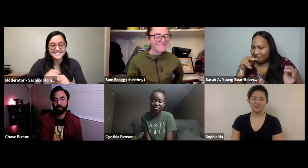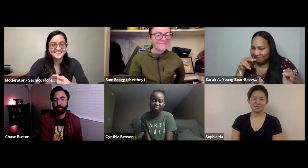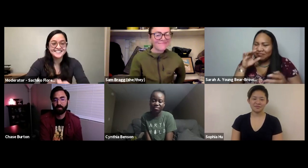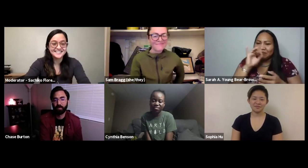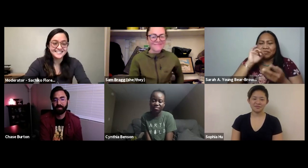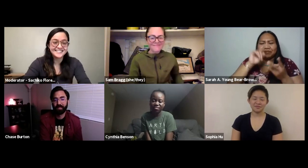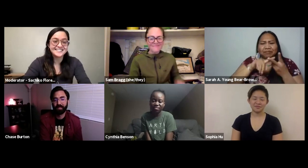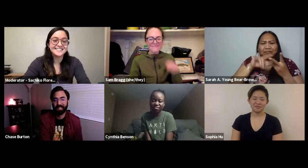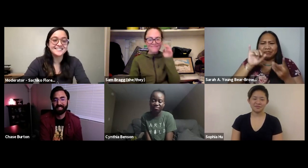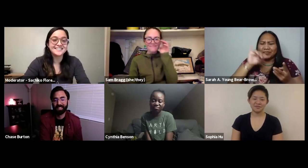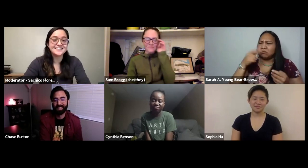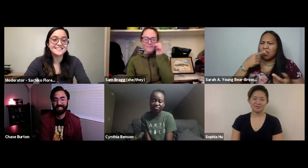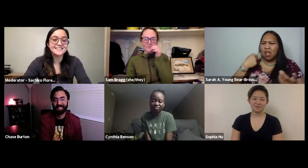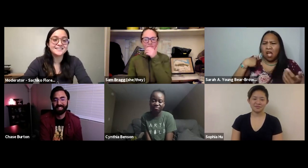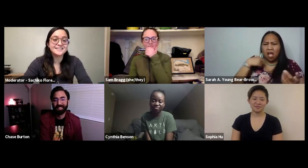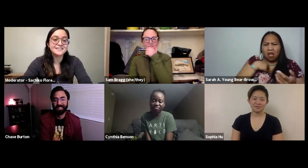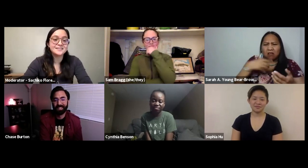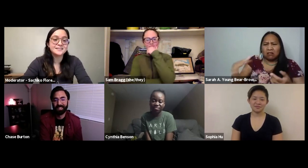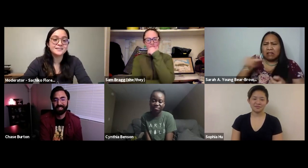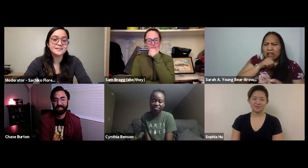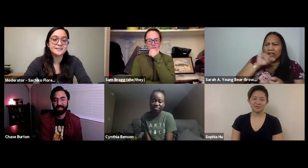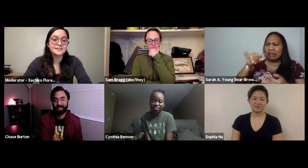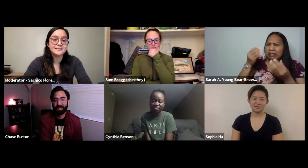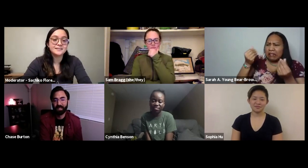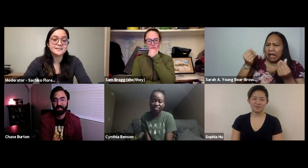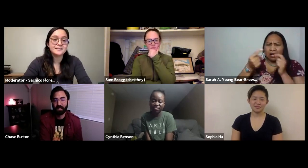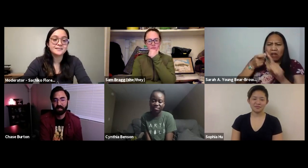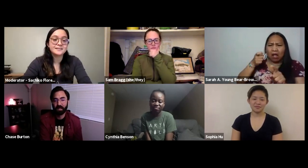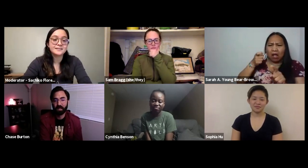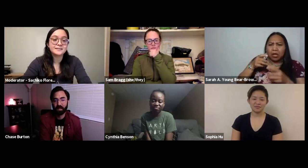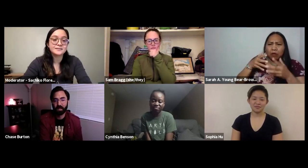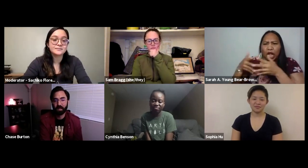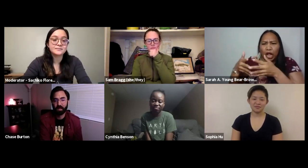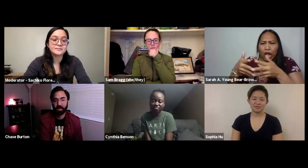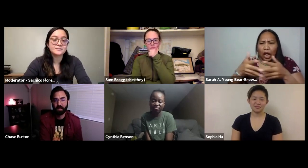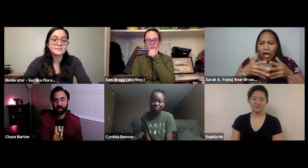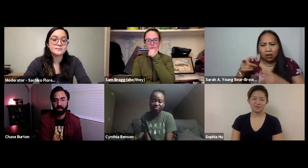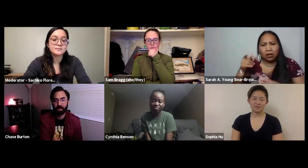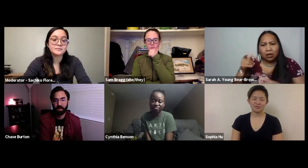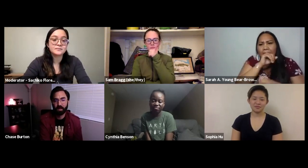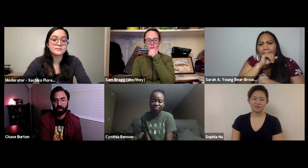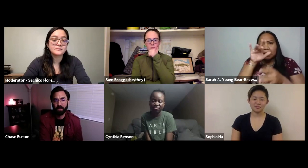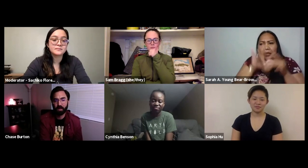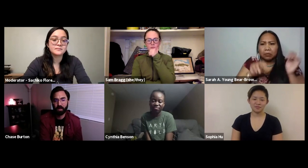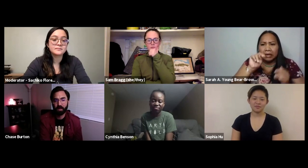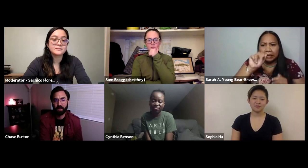the captioning is laughable in a sense but it's really not accurate and then talking